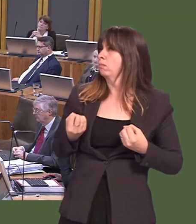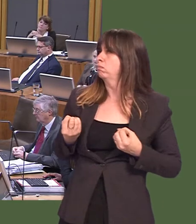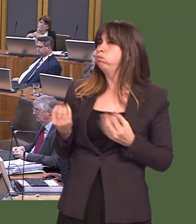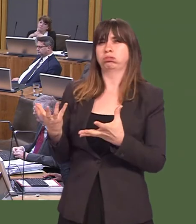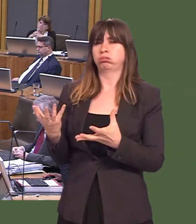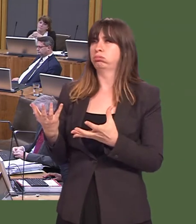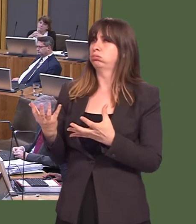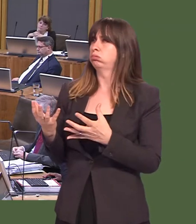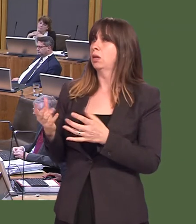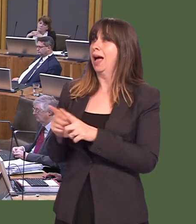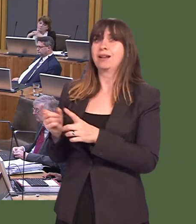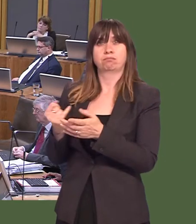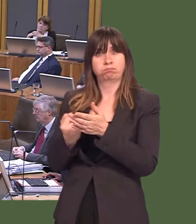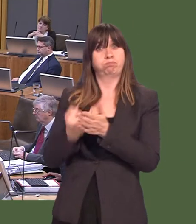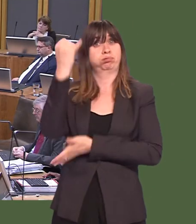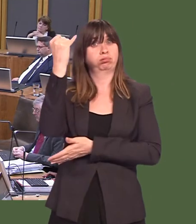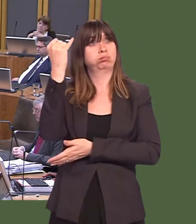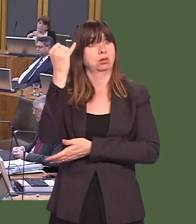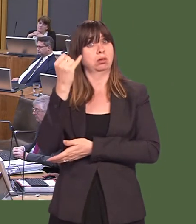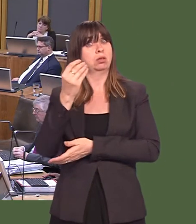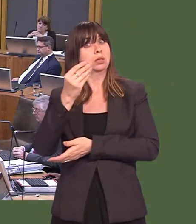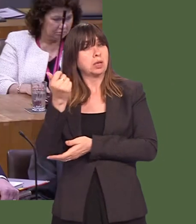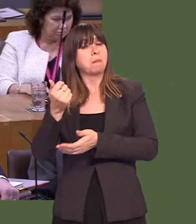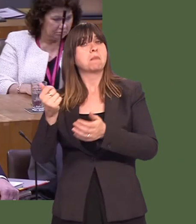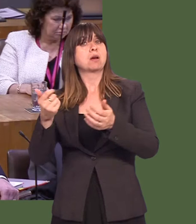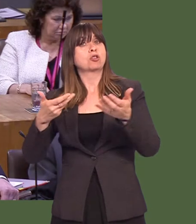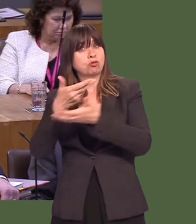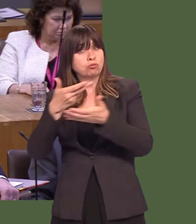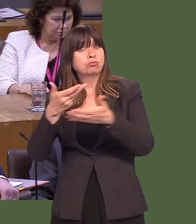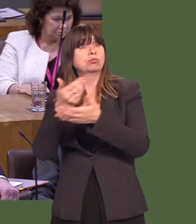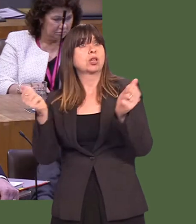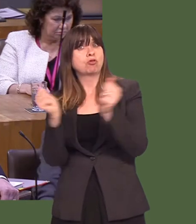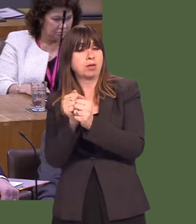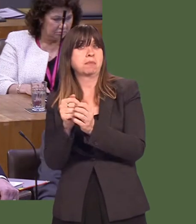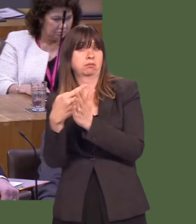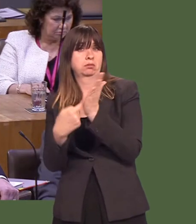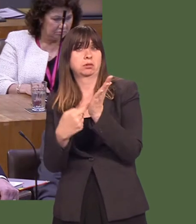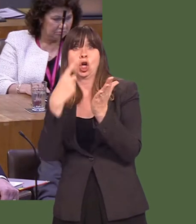strong view and influence, and reject, actually, parts of trade agreements that will have a